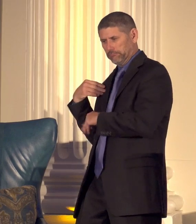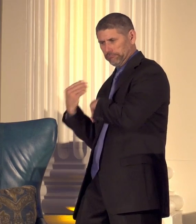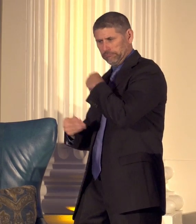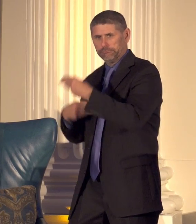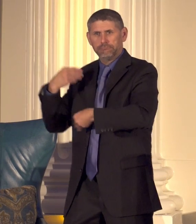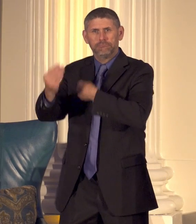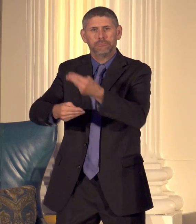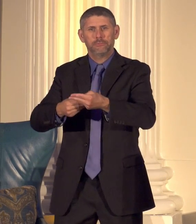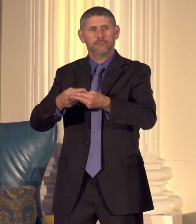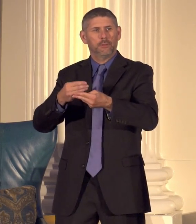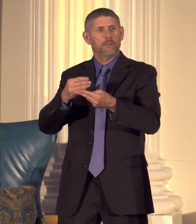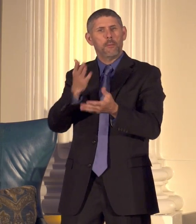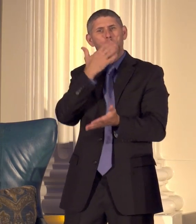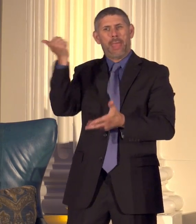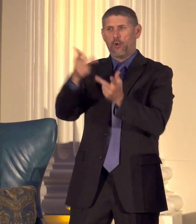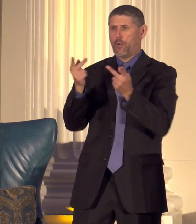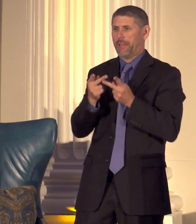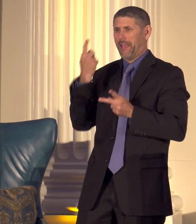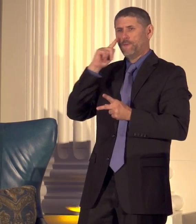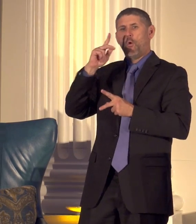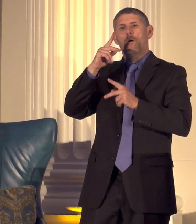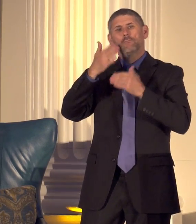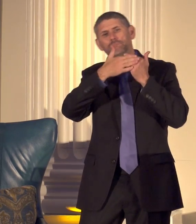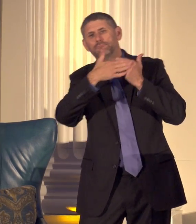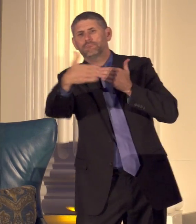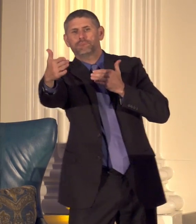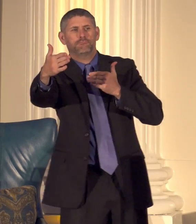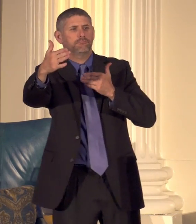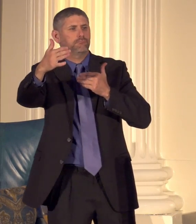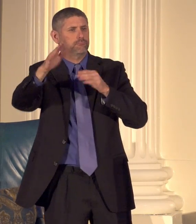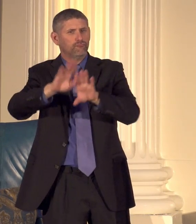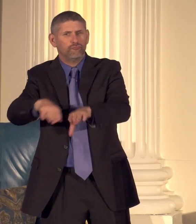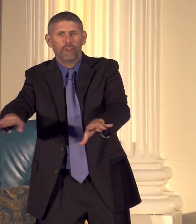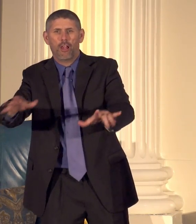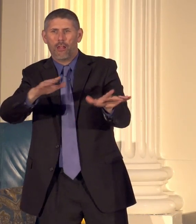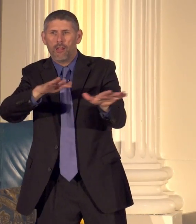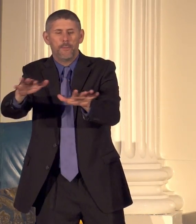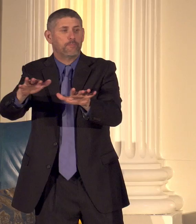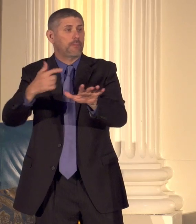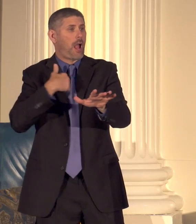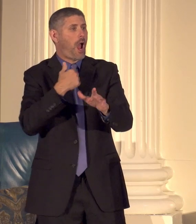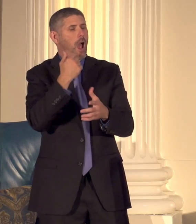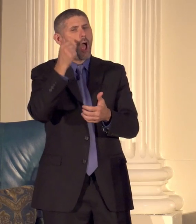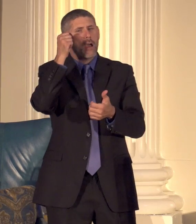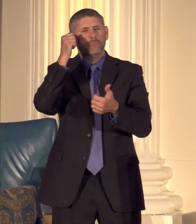follow you know I harken back to the things that made our country great our